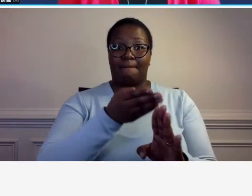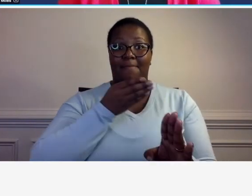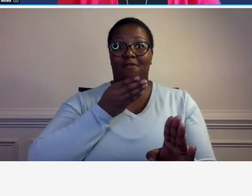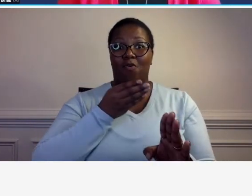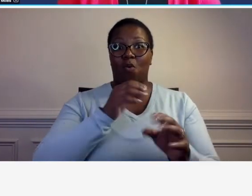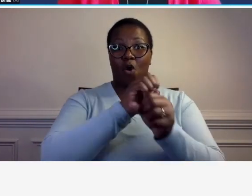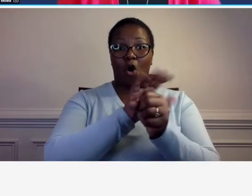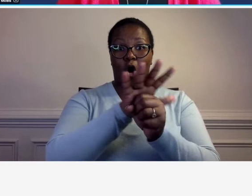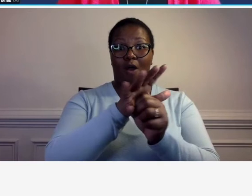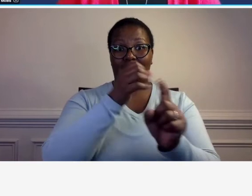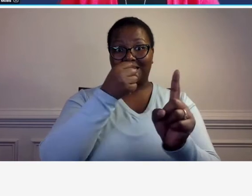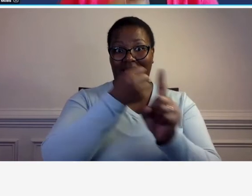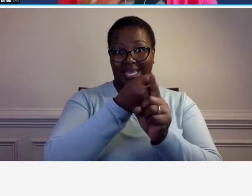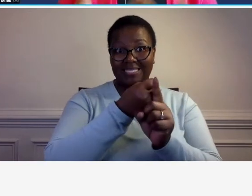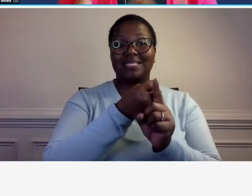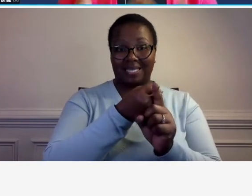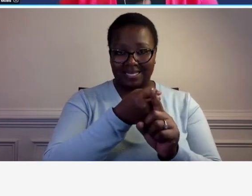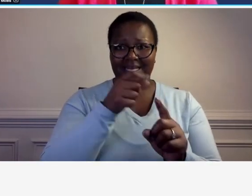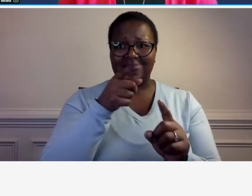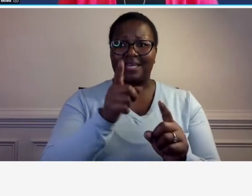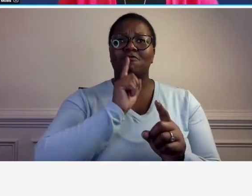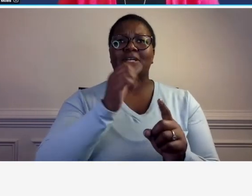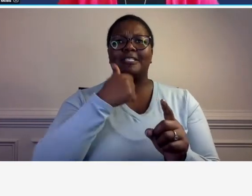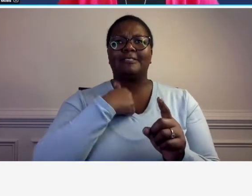um this was something that actually catherine and i had a discussion about